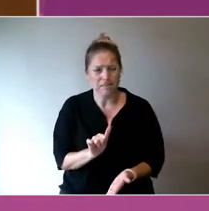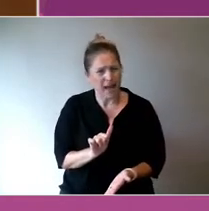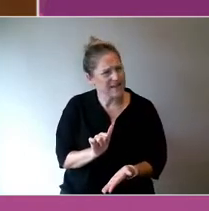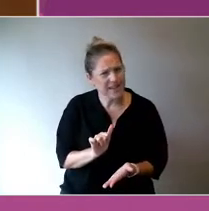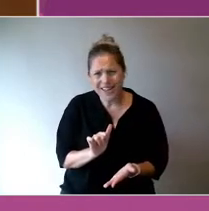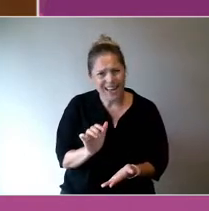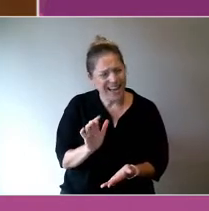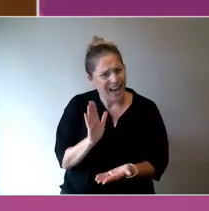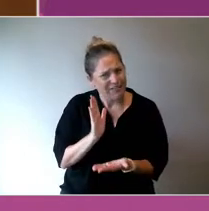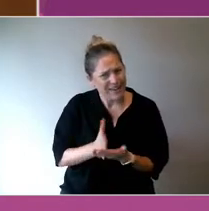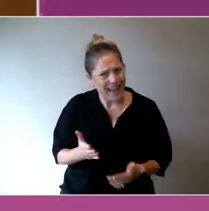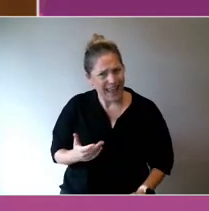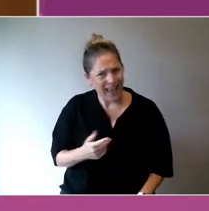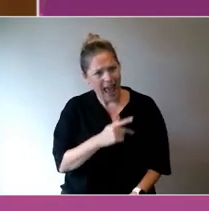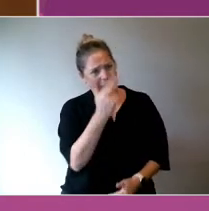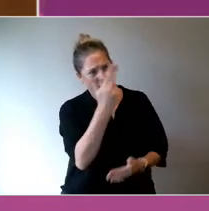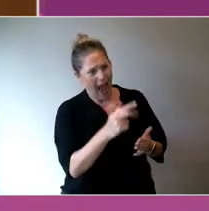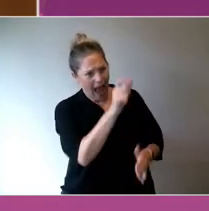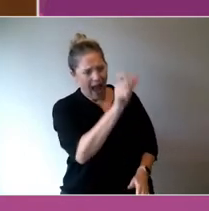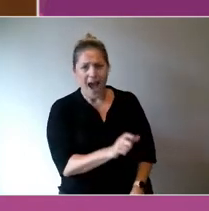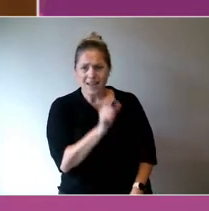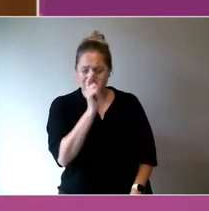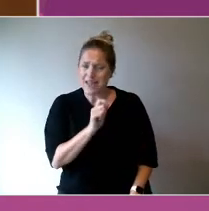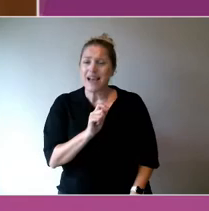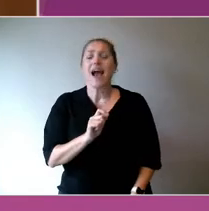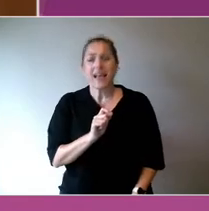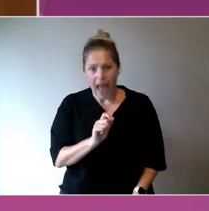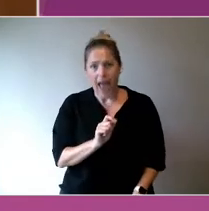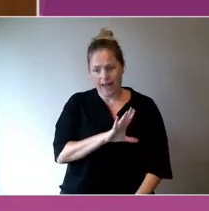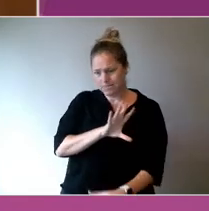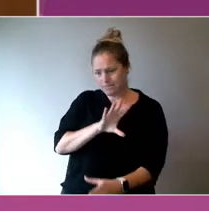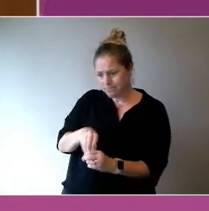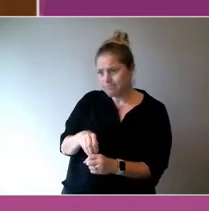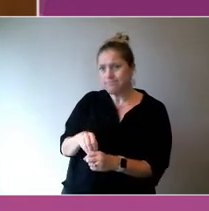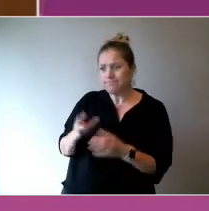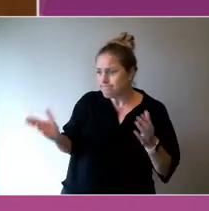We can work on serious trauma, we can work on suicide, we don't have to do just the easy,